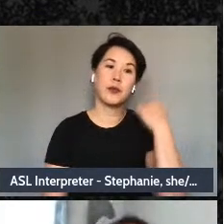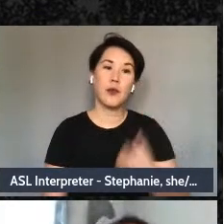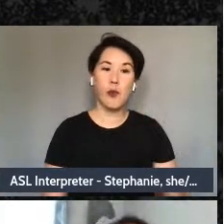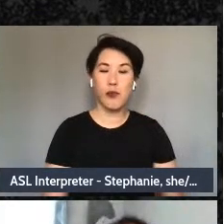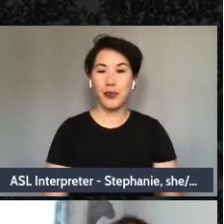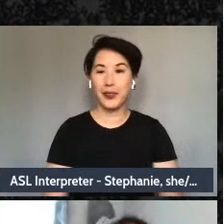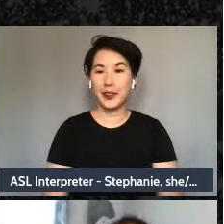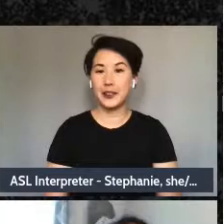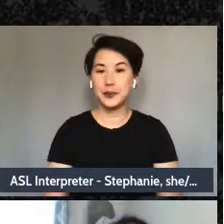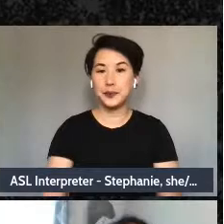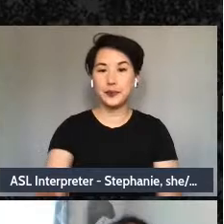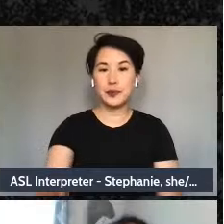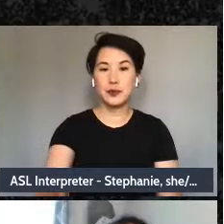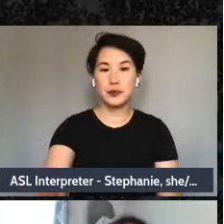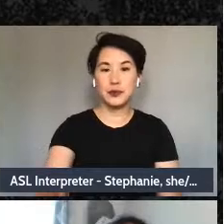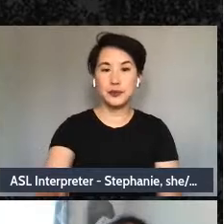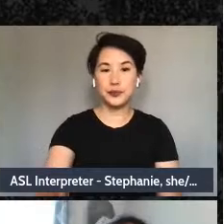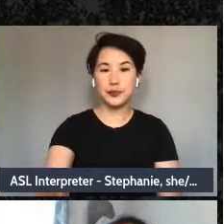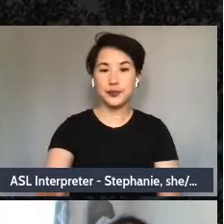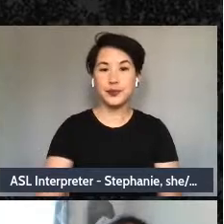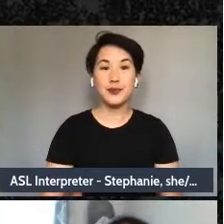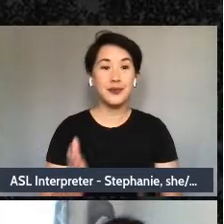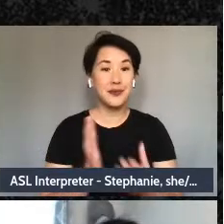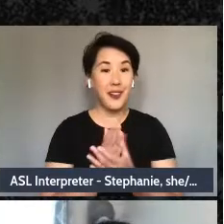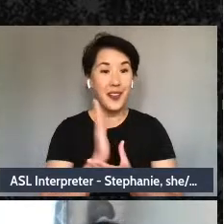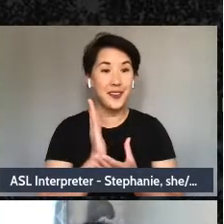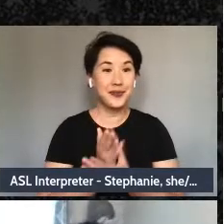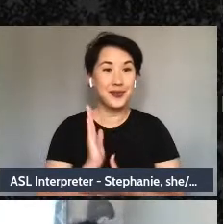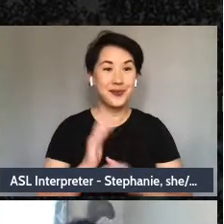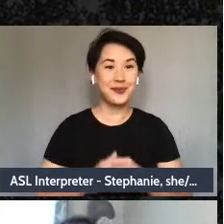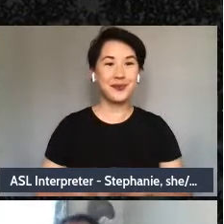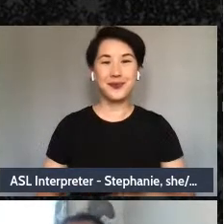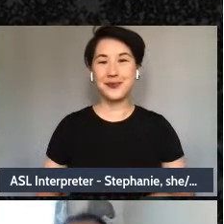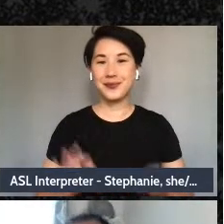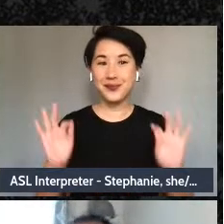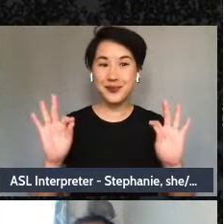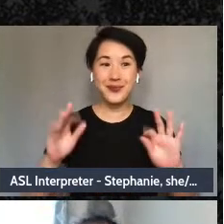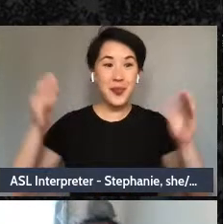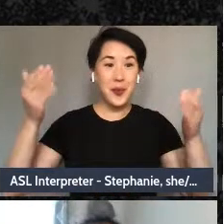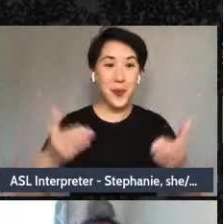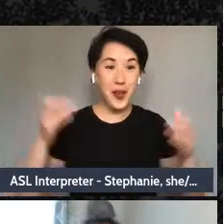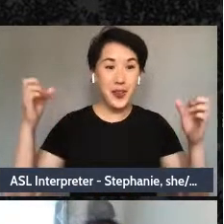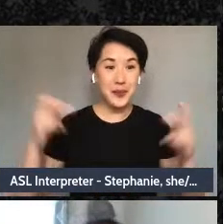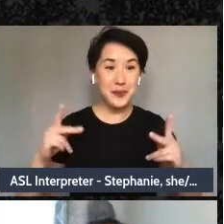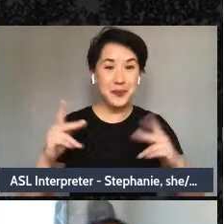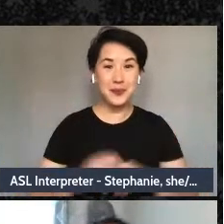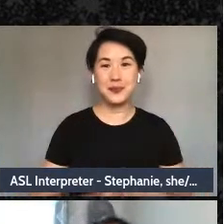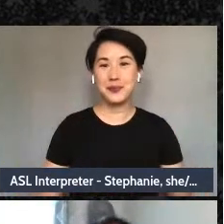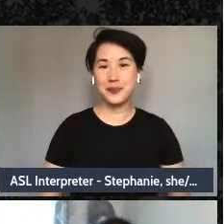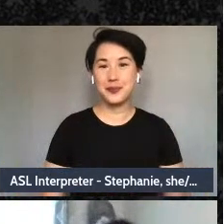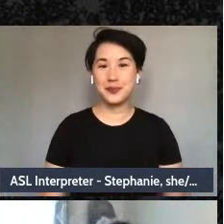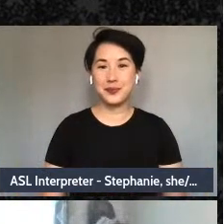ANTOINETTE: All right, welcome back, welcome back